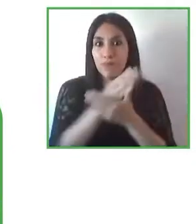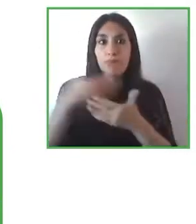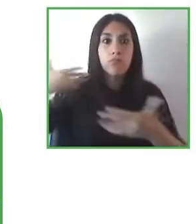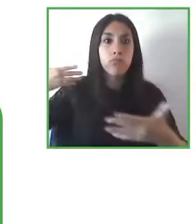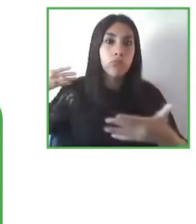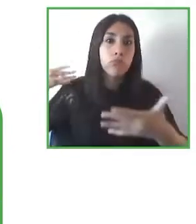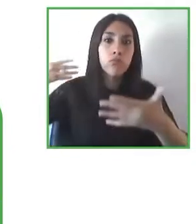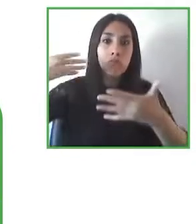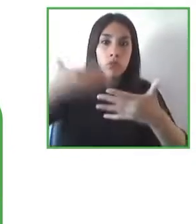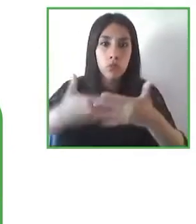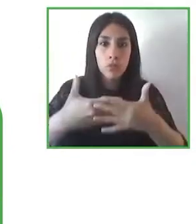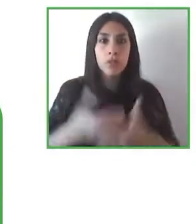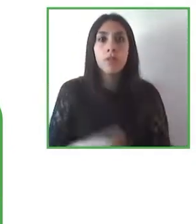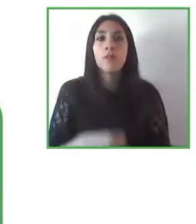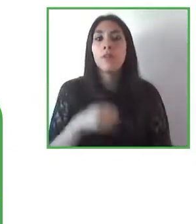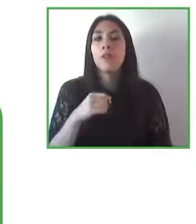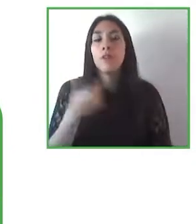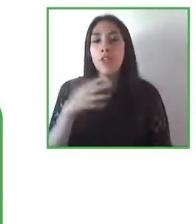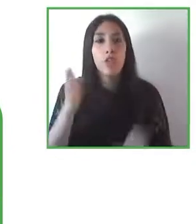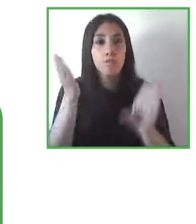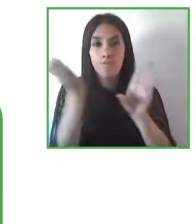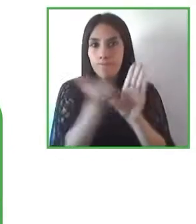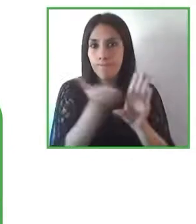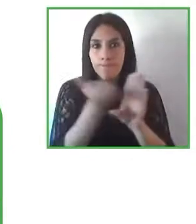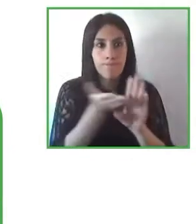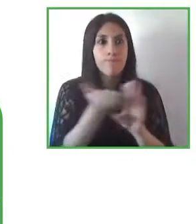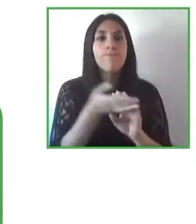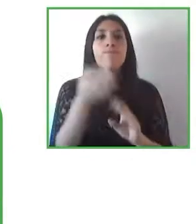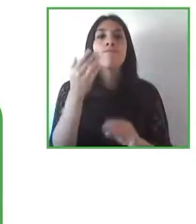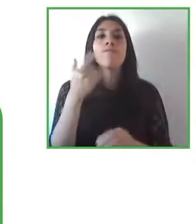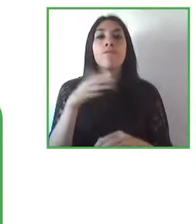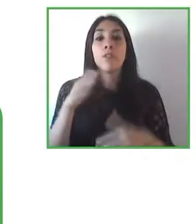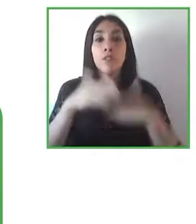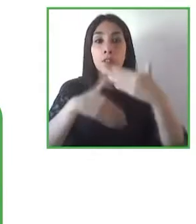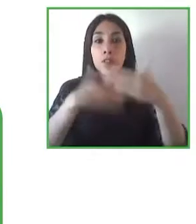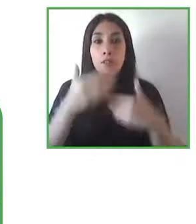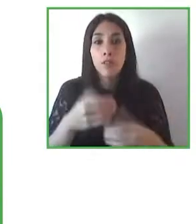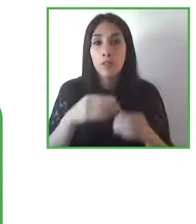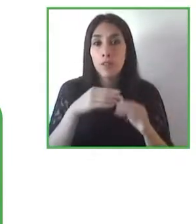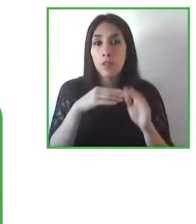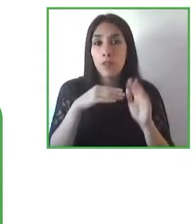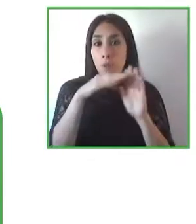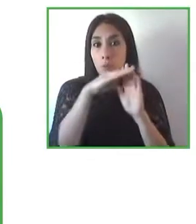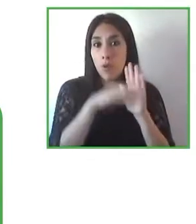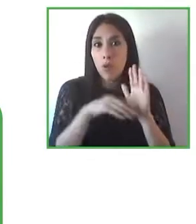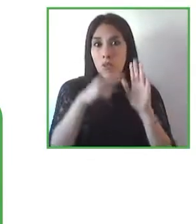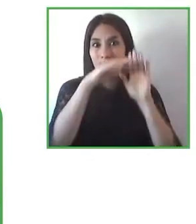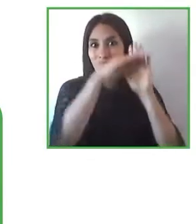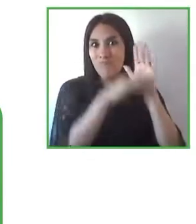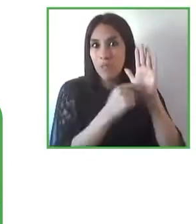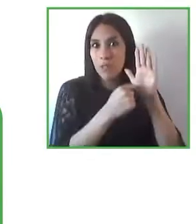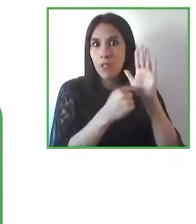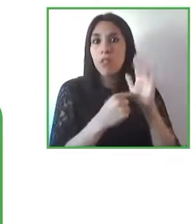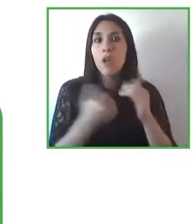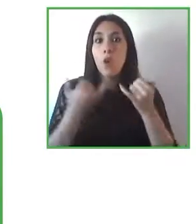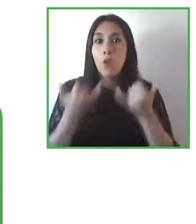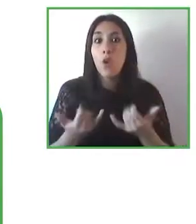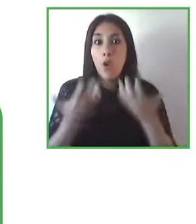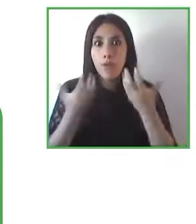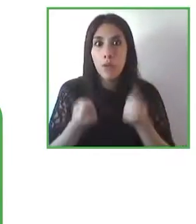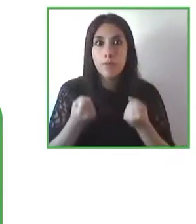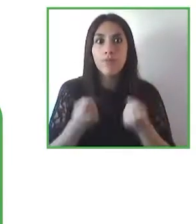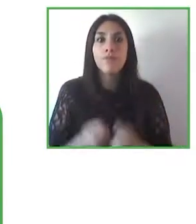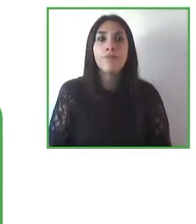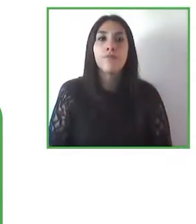so, the wish did they bring out to our business partners to our customers is to take into